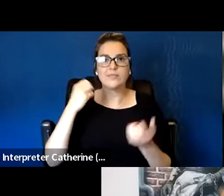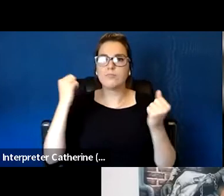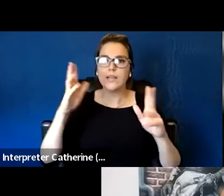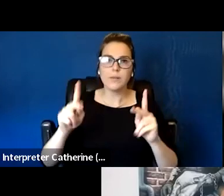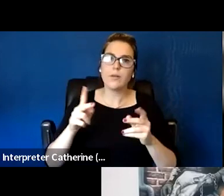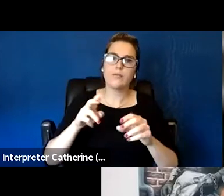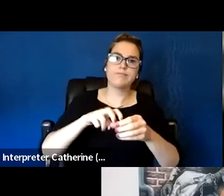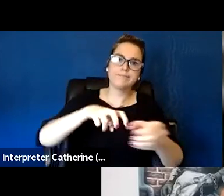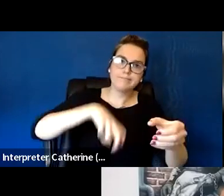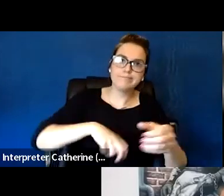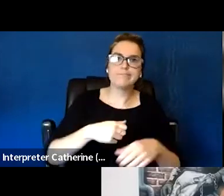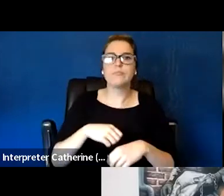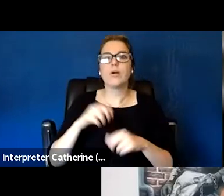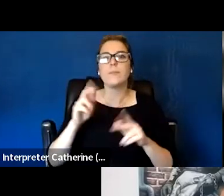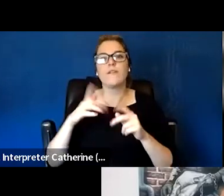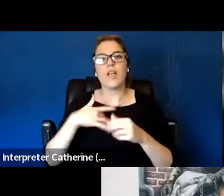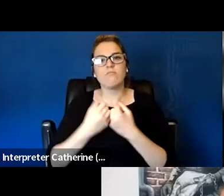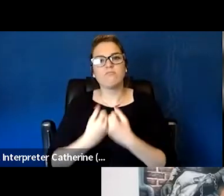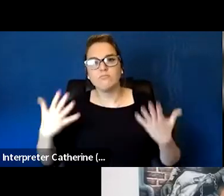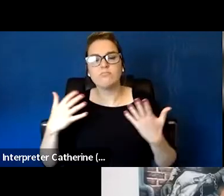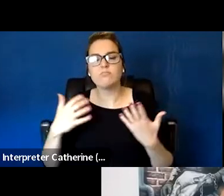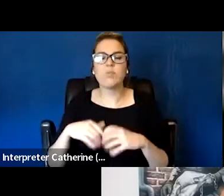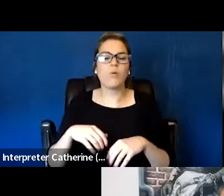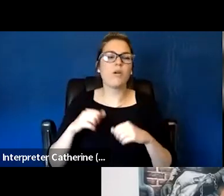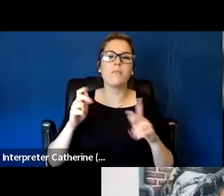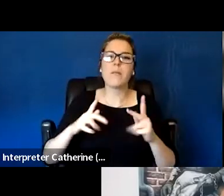and addressing the trauma of the staff